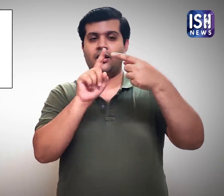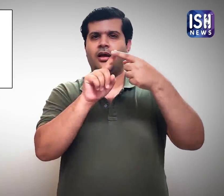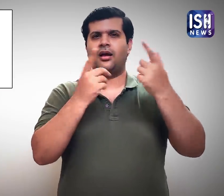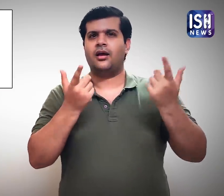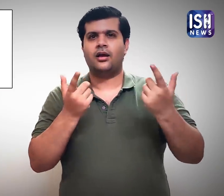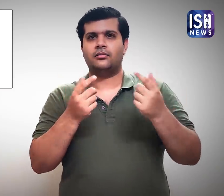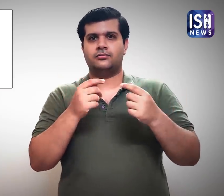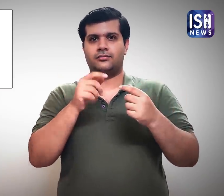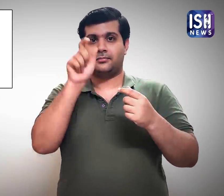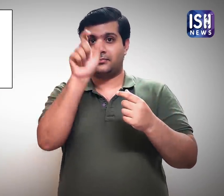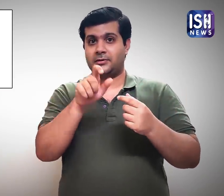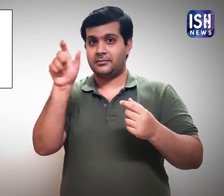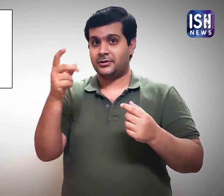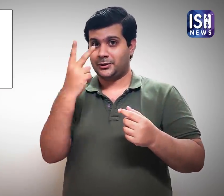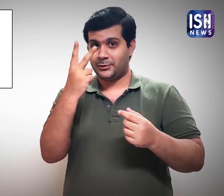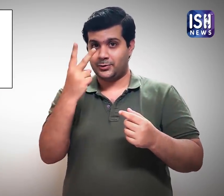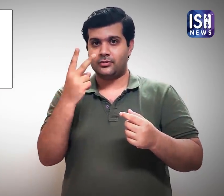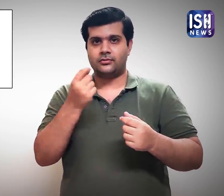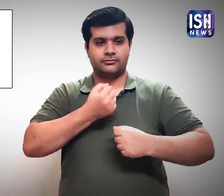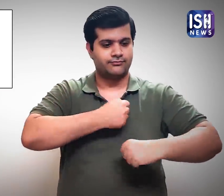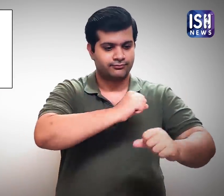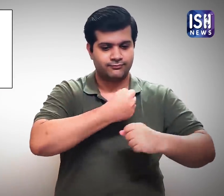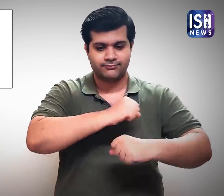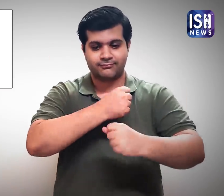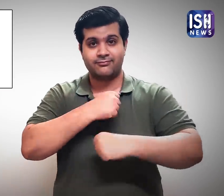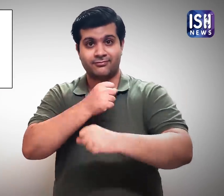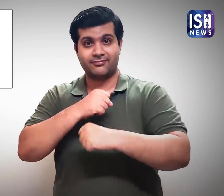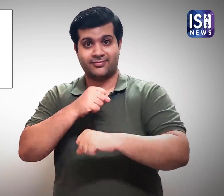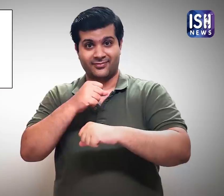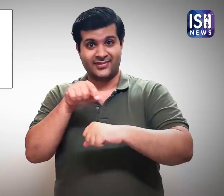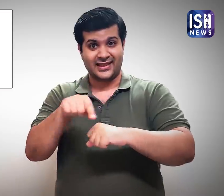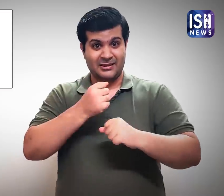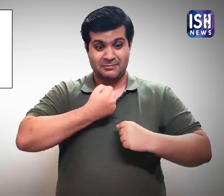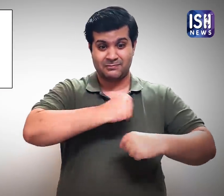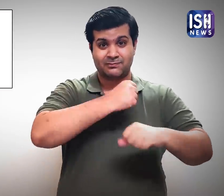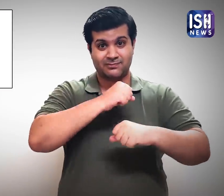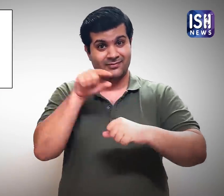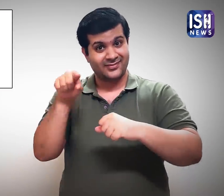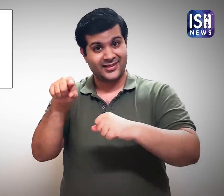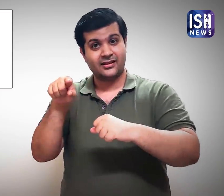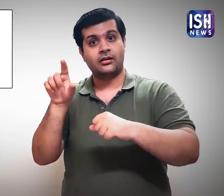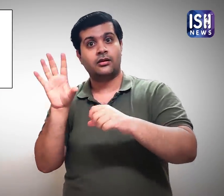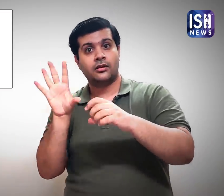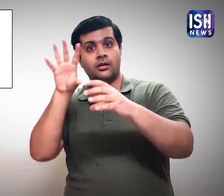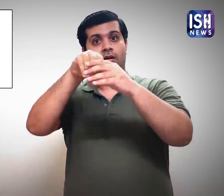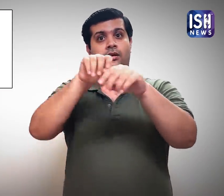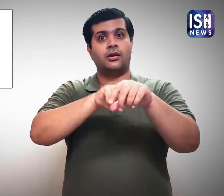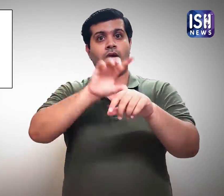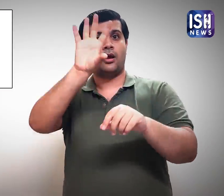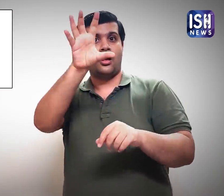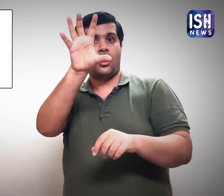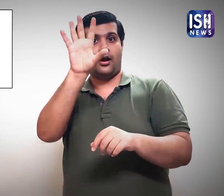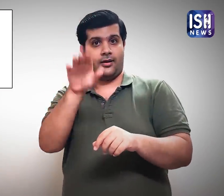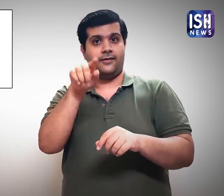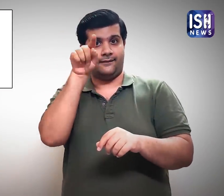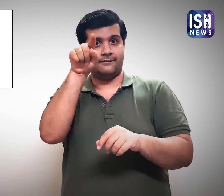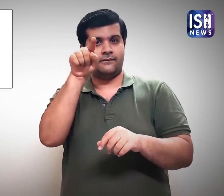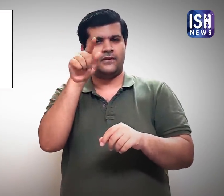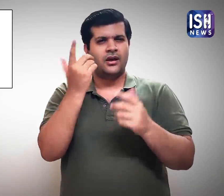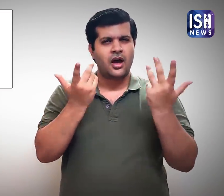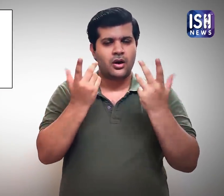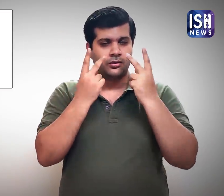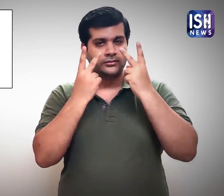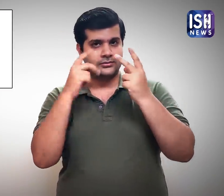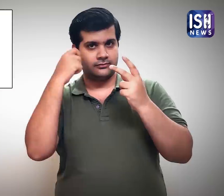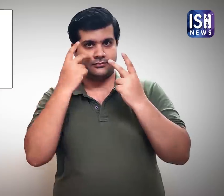He had displayed two sweepers, sweeping trash in a clock. Have a look.